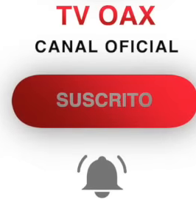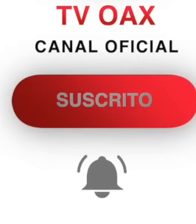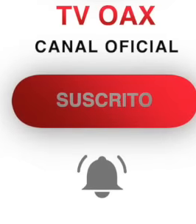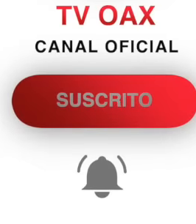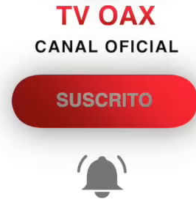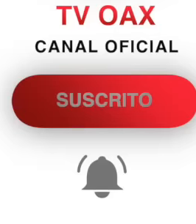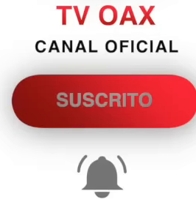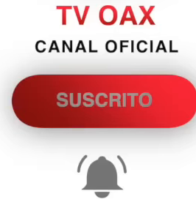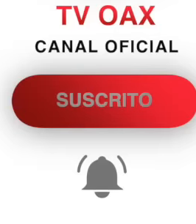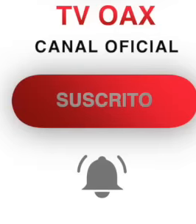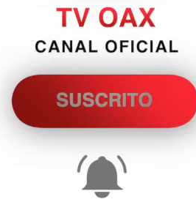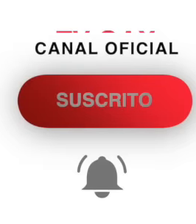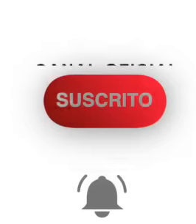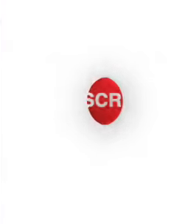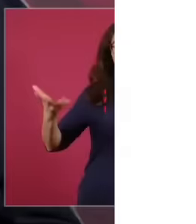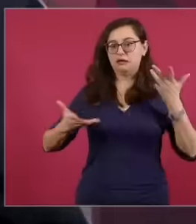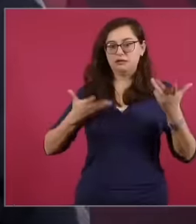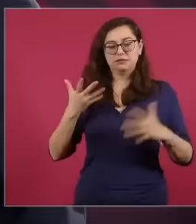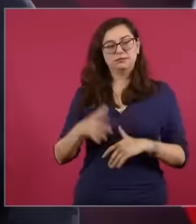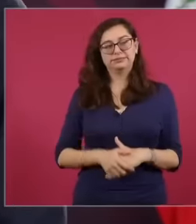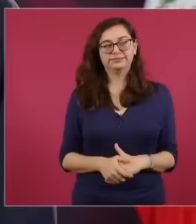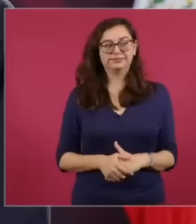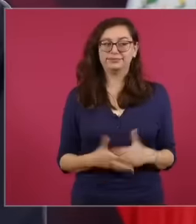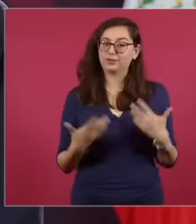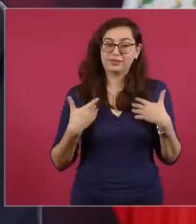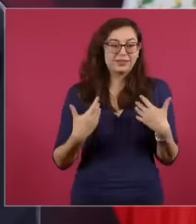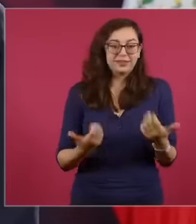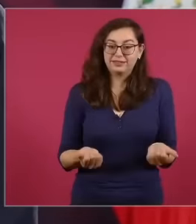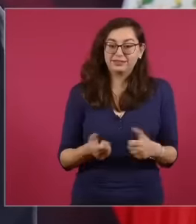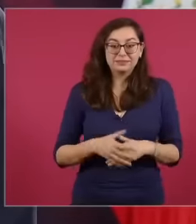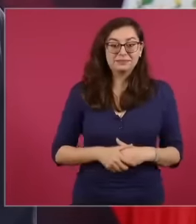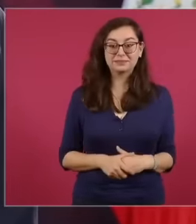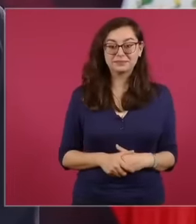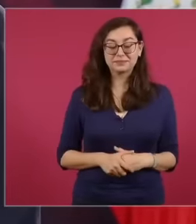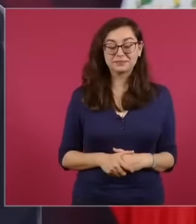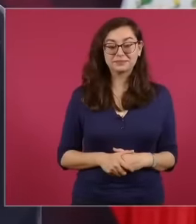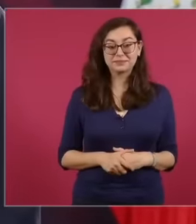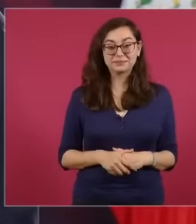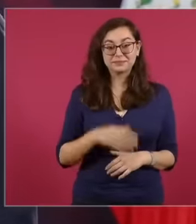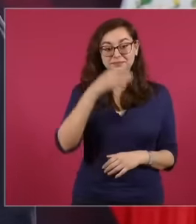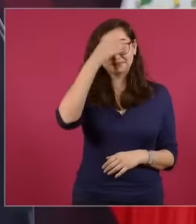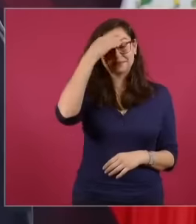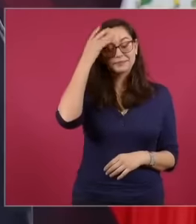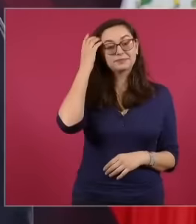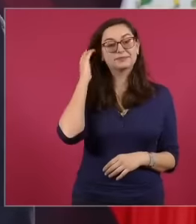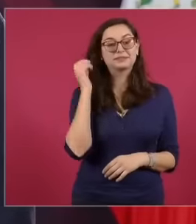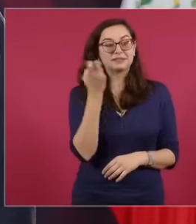for no one this like this